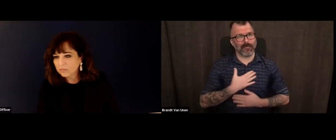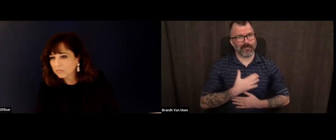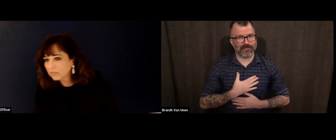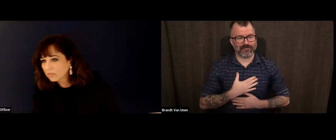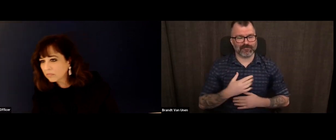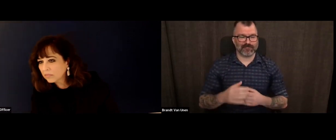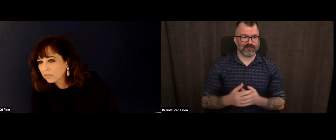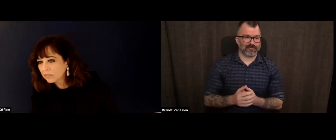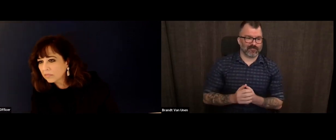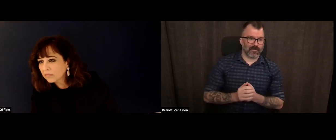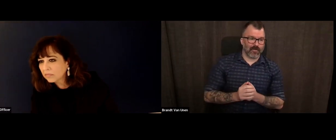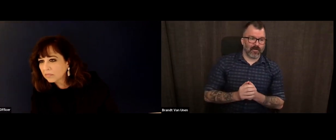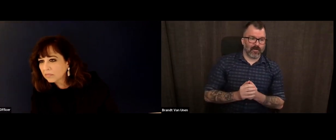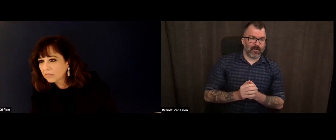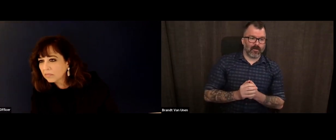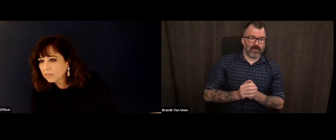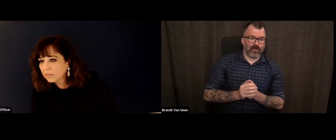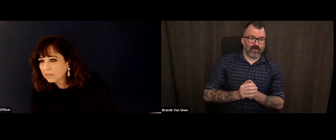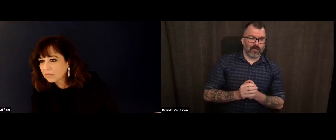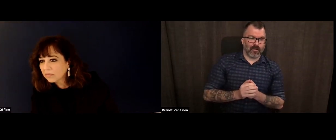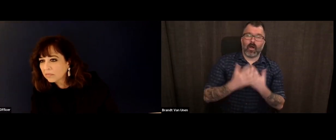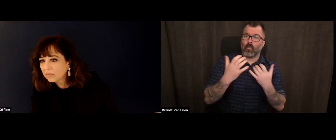for the introduction. Thank you all for the evening. I enjoyed